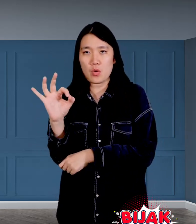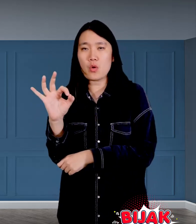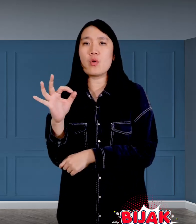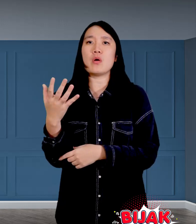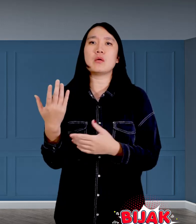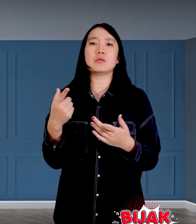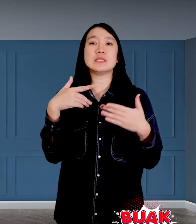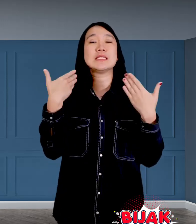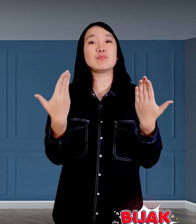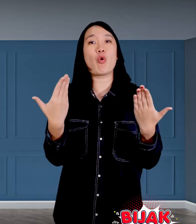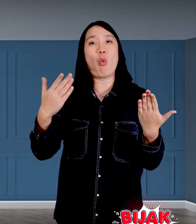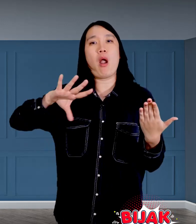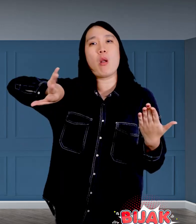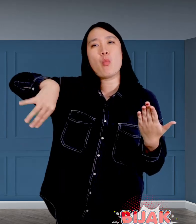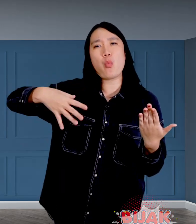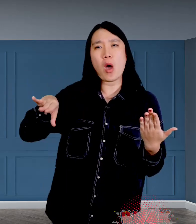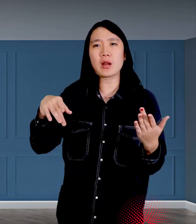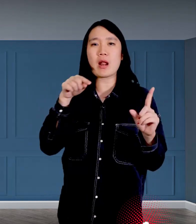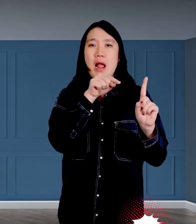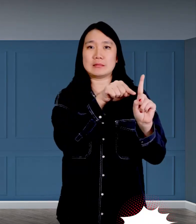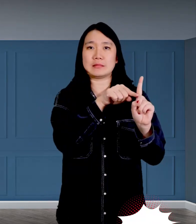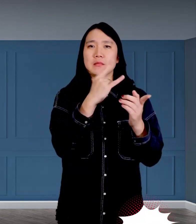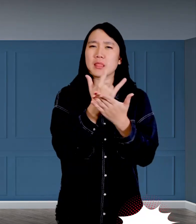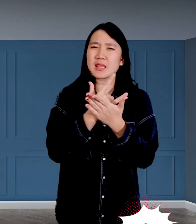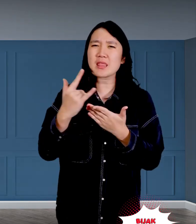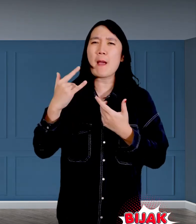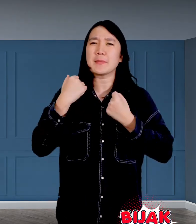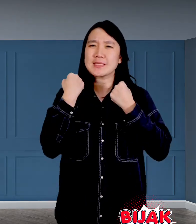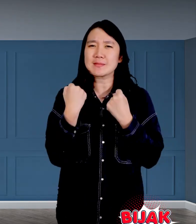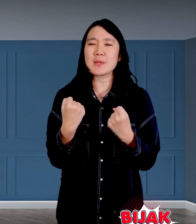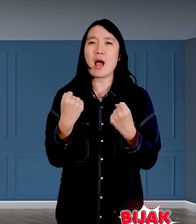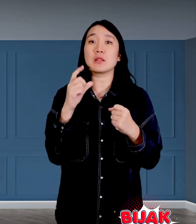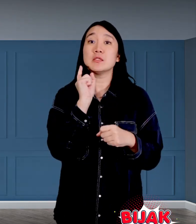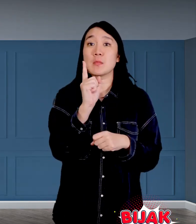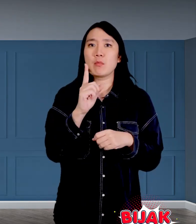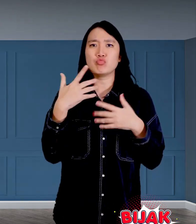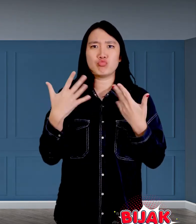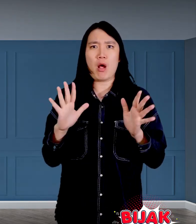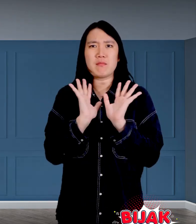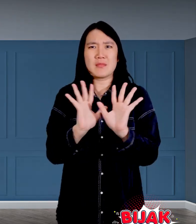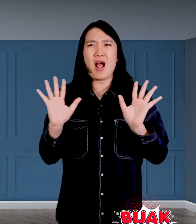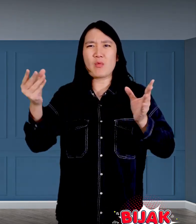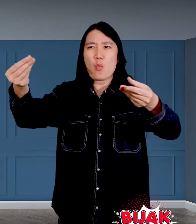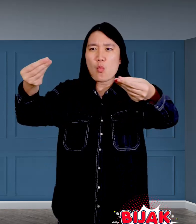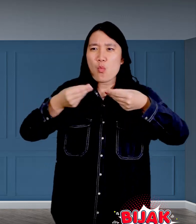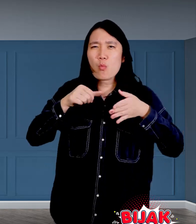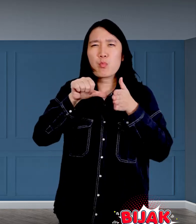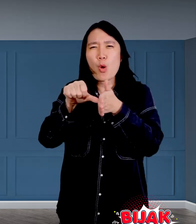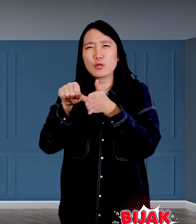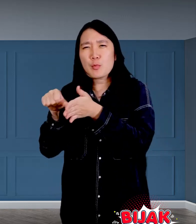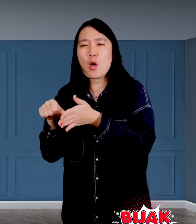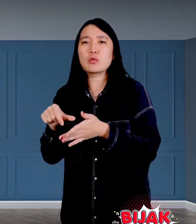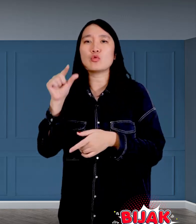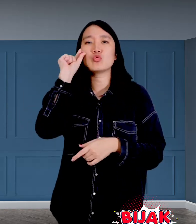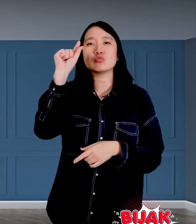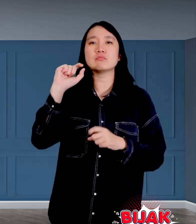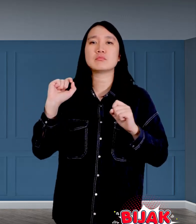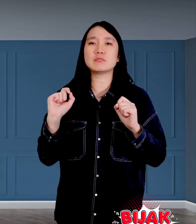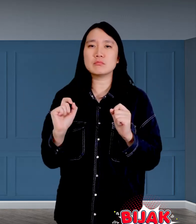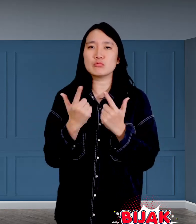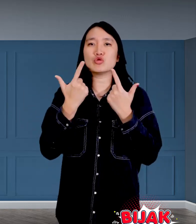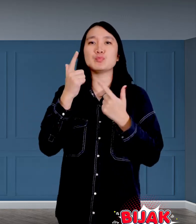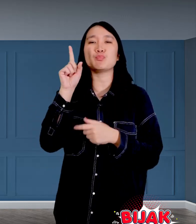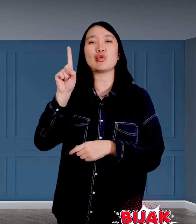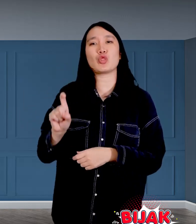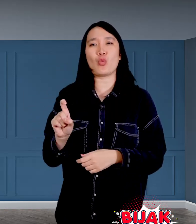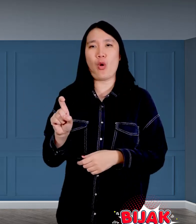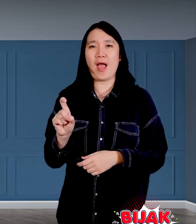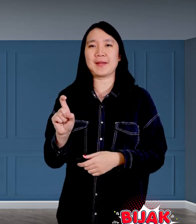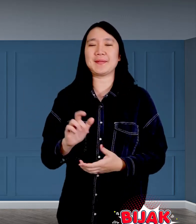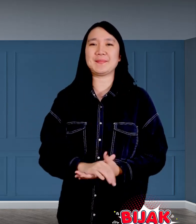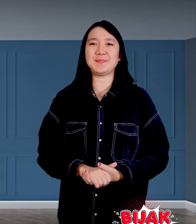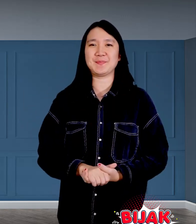Hopefully Supri's family will remain enthusiastic because there has been a lot of help for living needs.